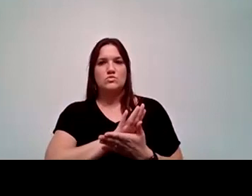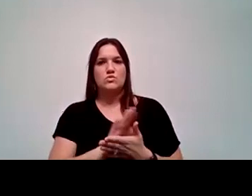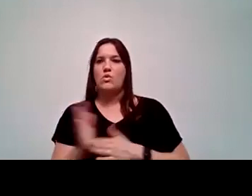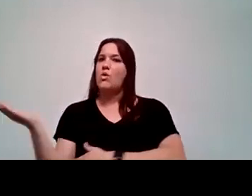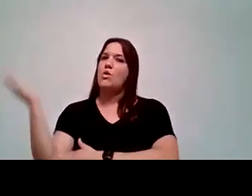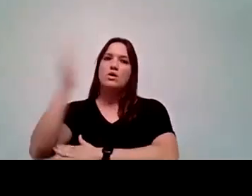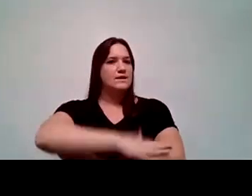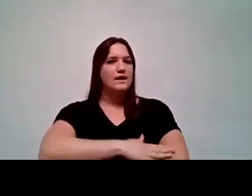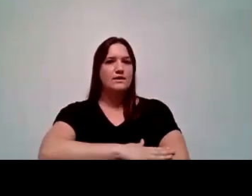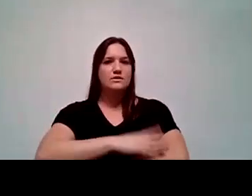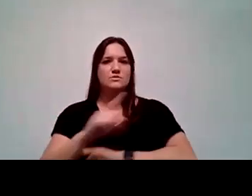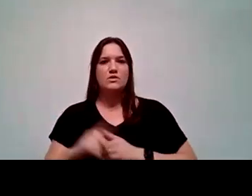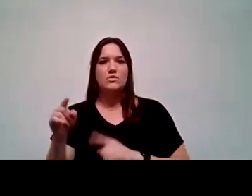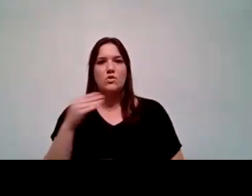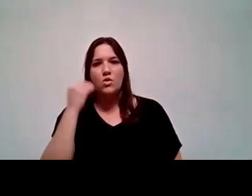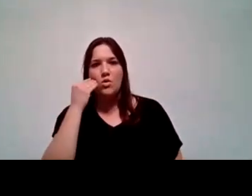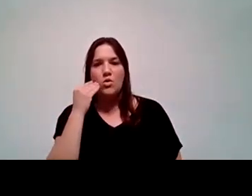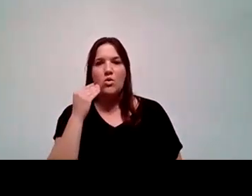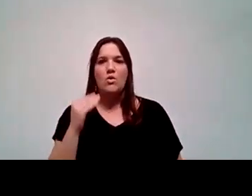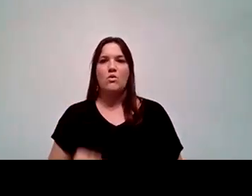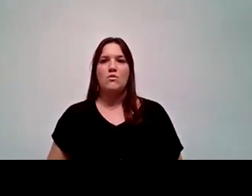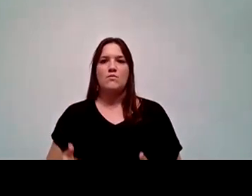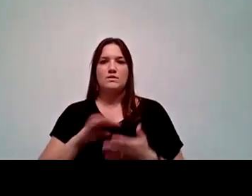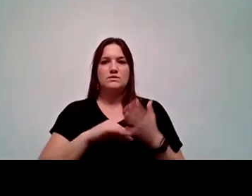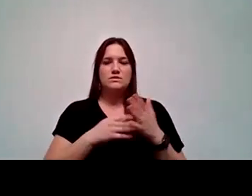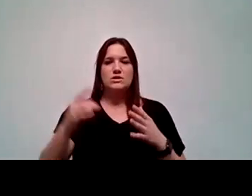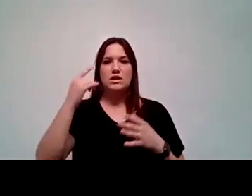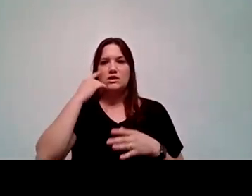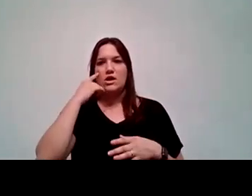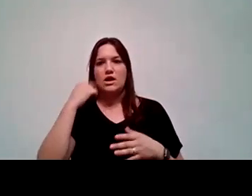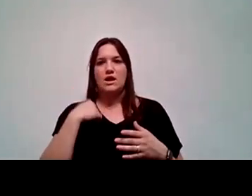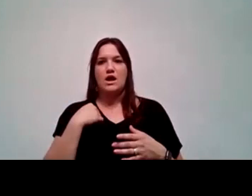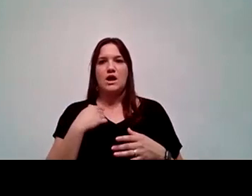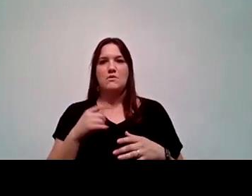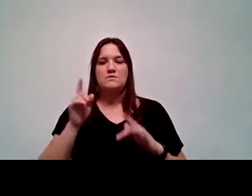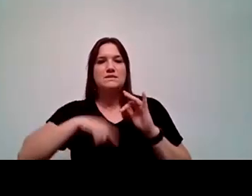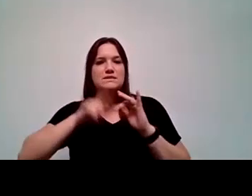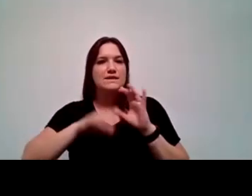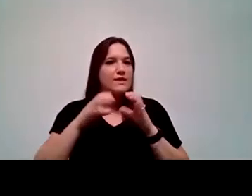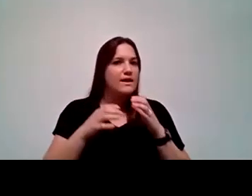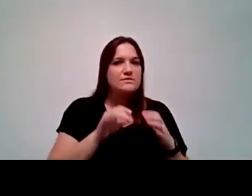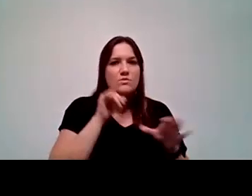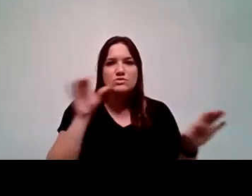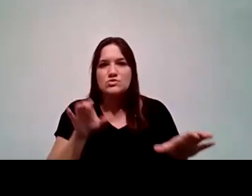And so when I was coming home midday because of scheduling, they thought I was skipping classes and I wasn't doing what I needed to do